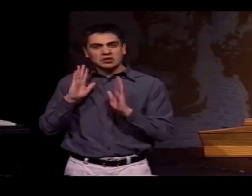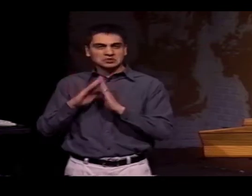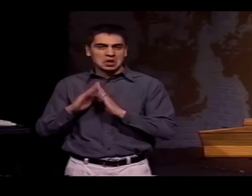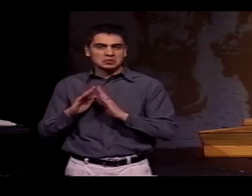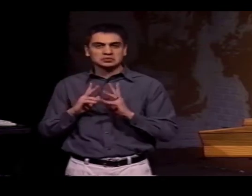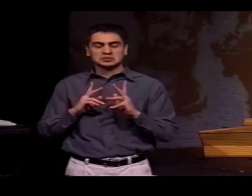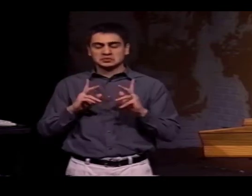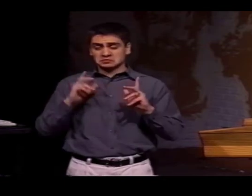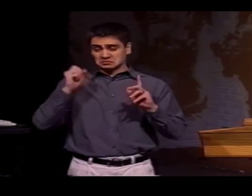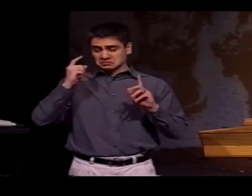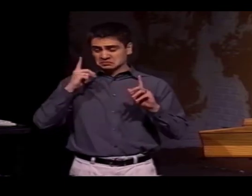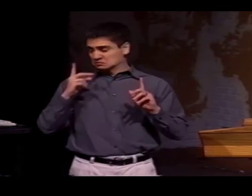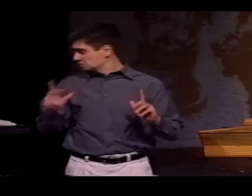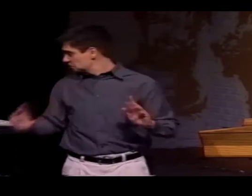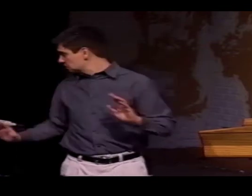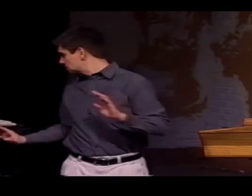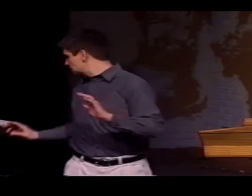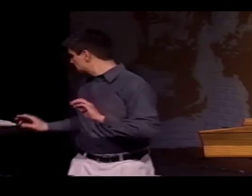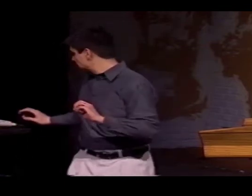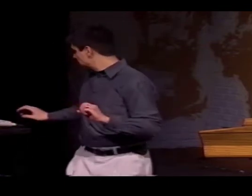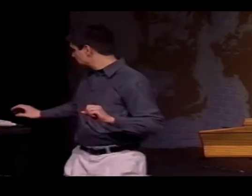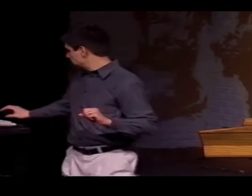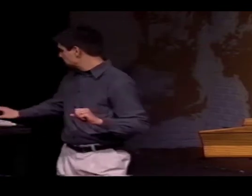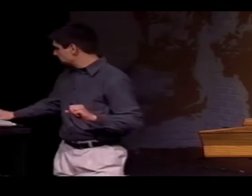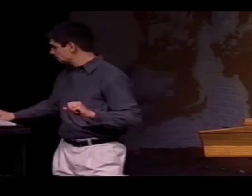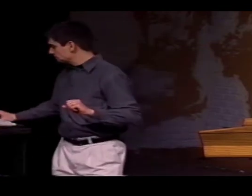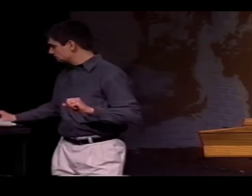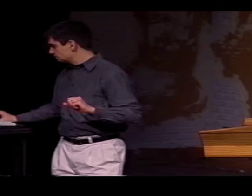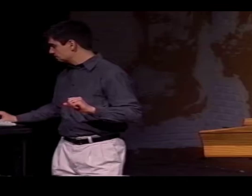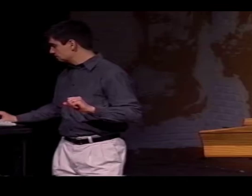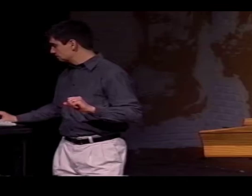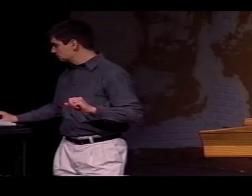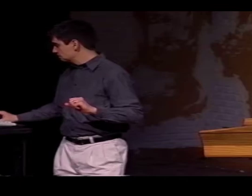THERE WERE SEVERAL TOWNS INVOLVED IN THIS PORTION OF THE STUDY.